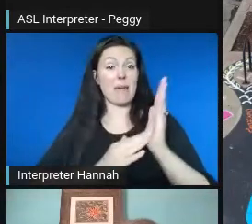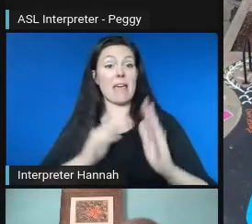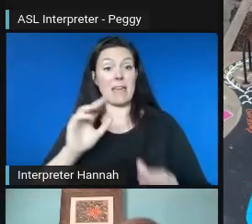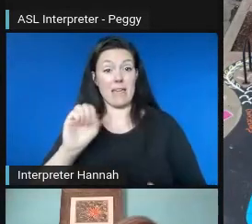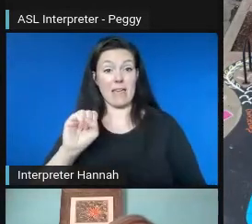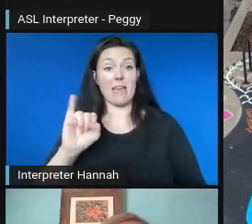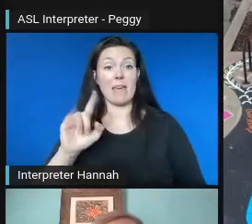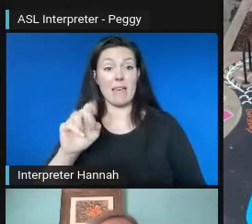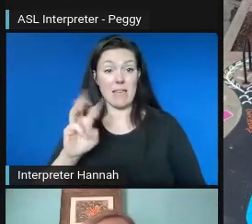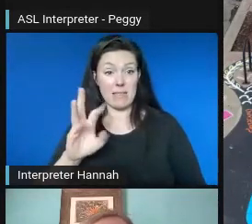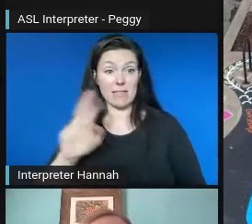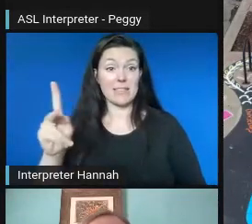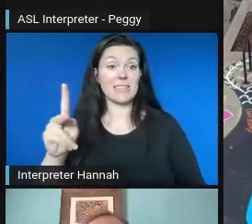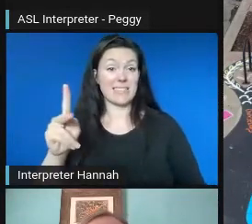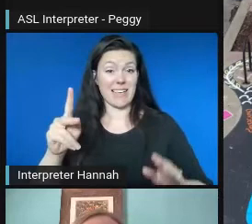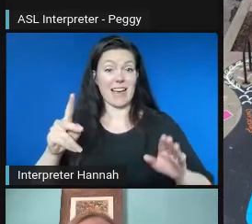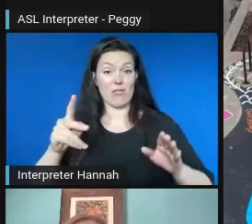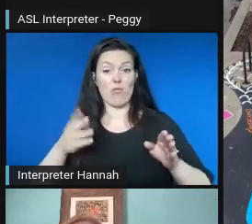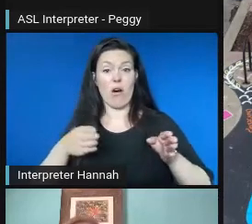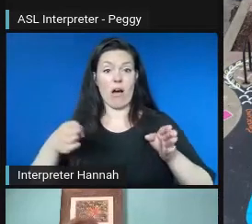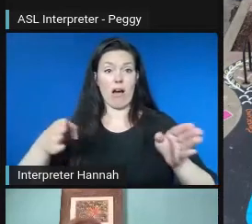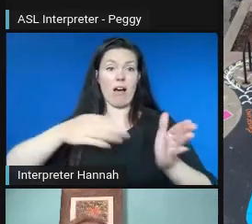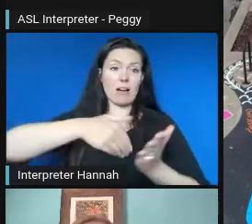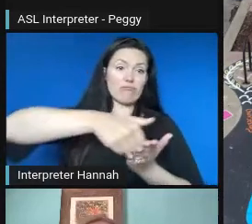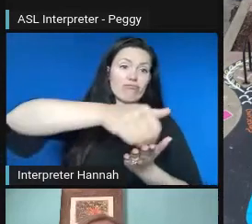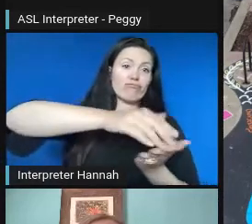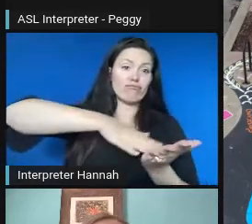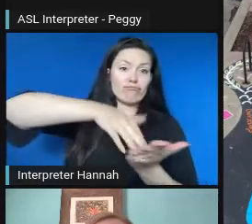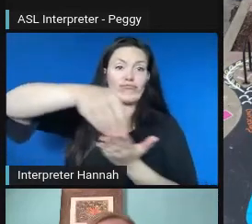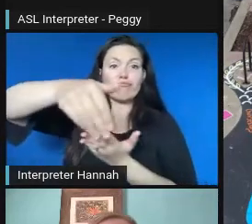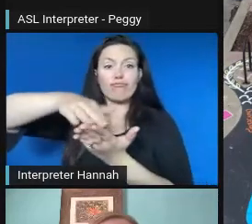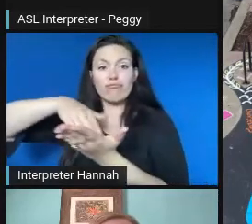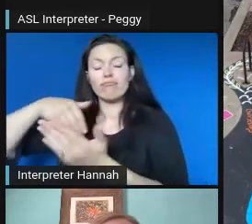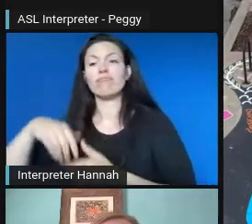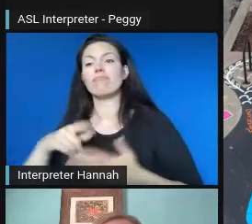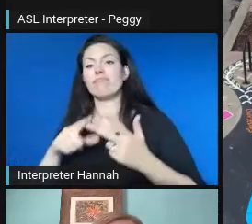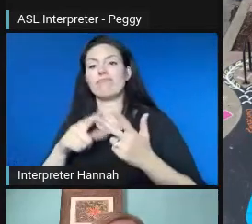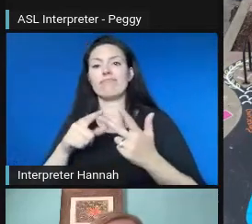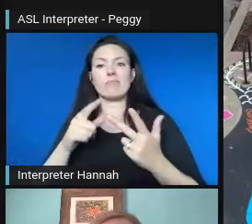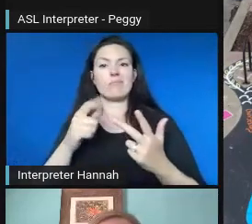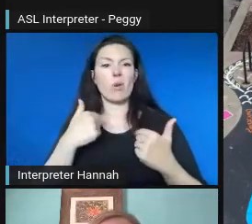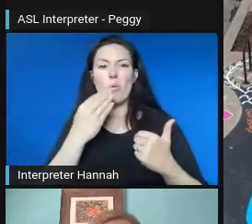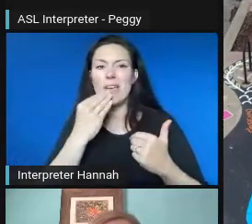invited people out. They brought in food from the business district or a